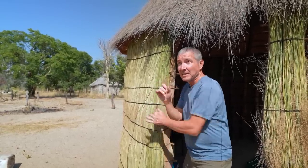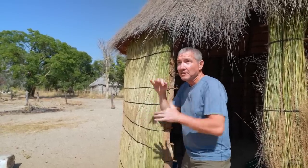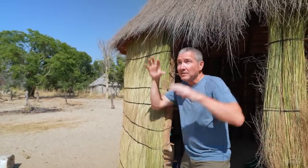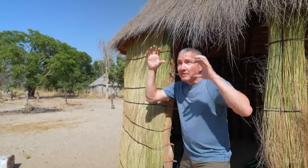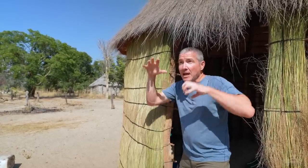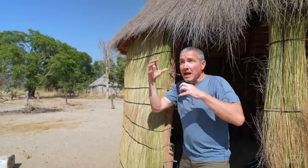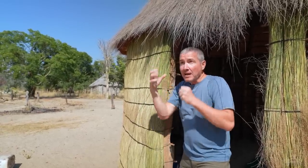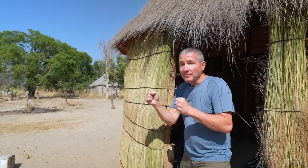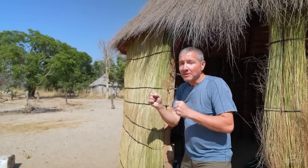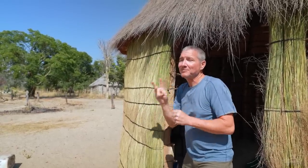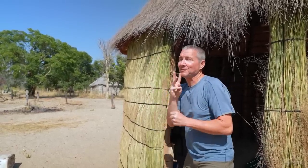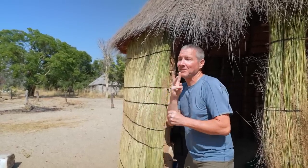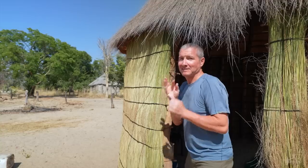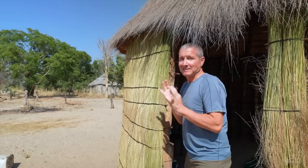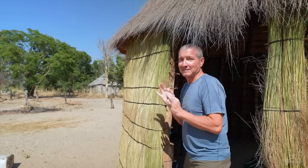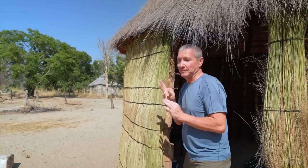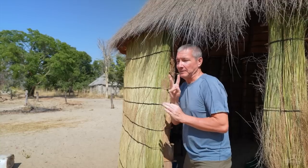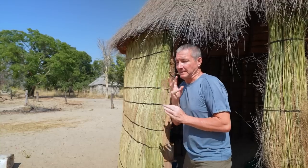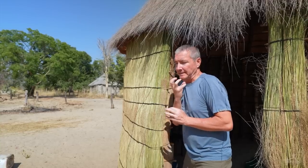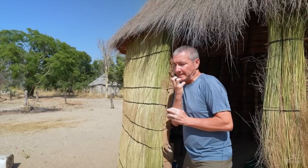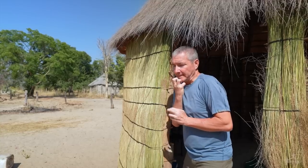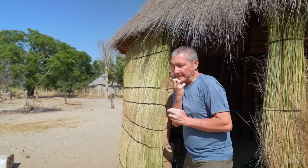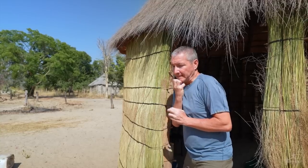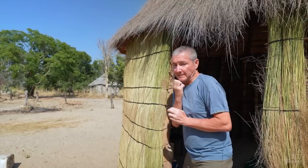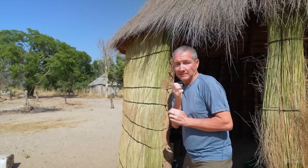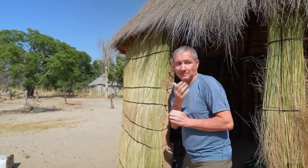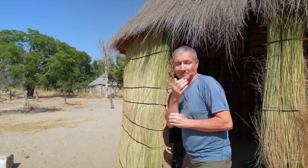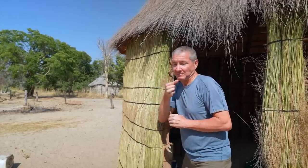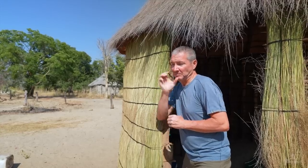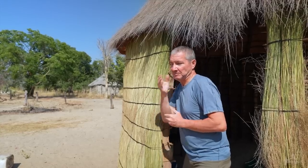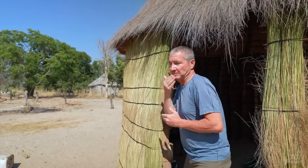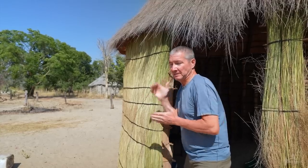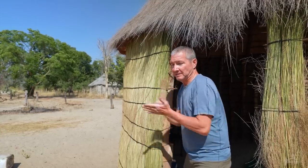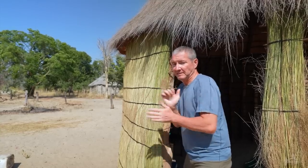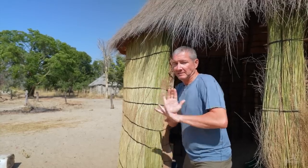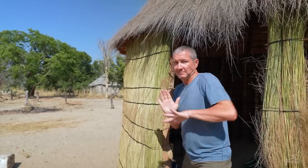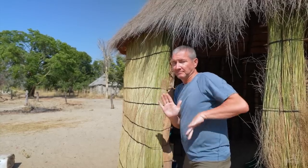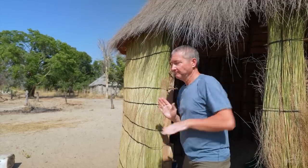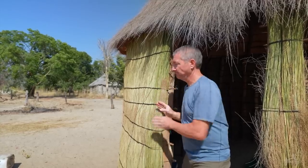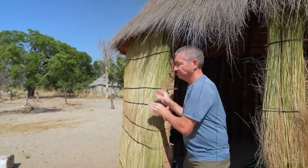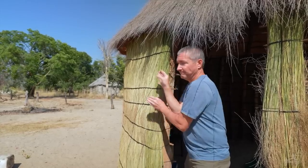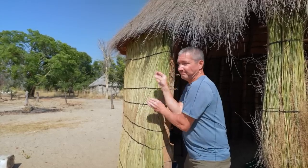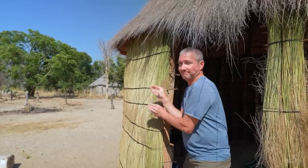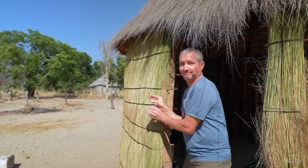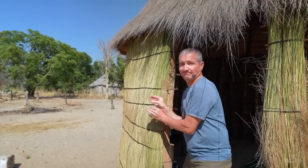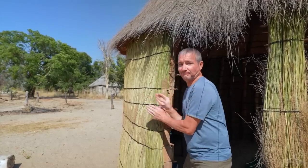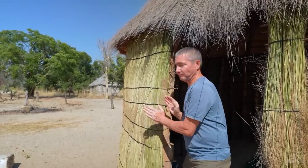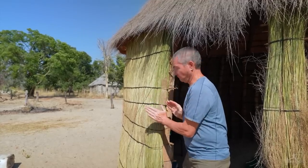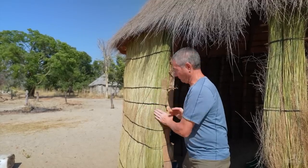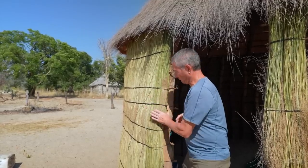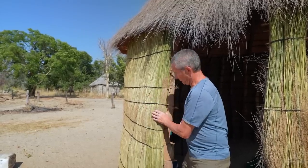If they receive heavy rain, they would rather use water to hydrate instead of wasting it on making clay.